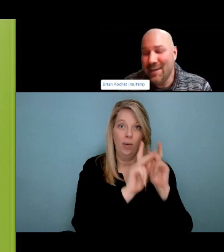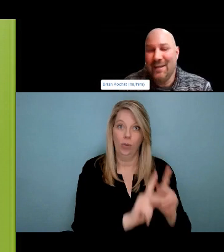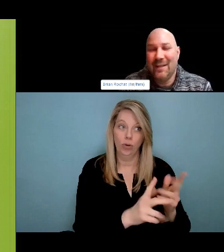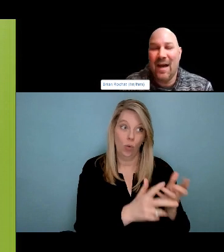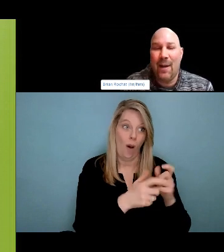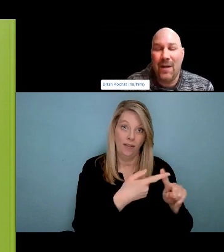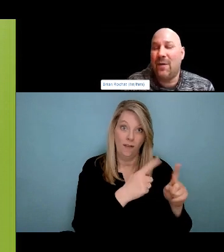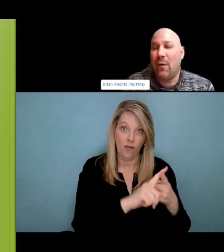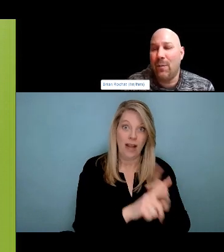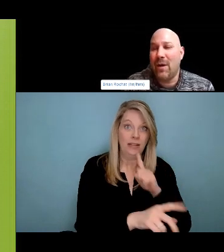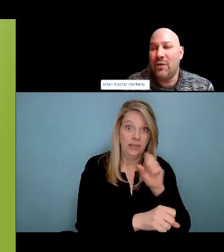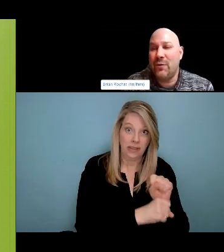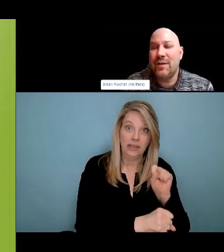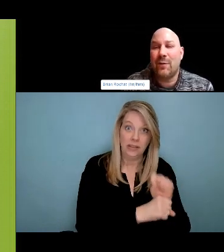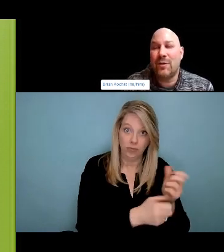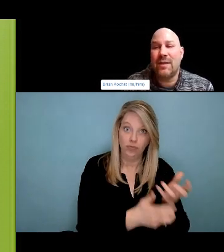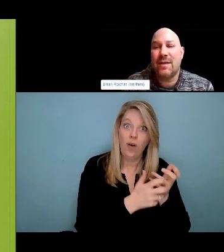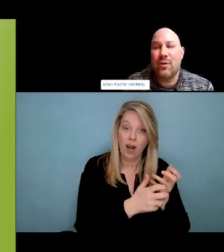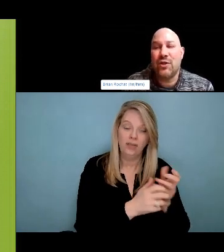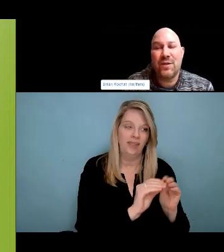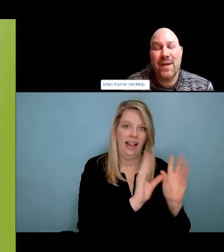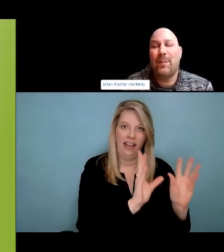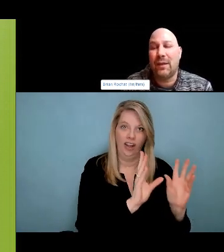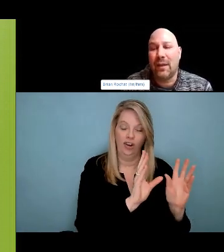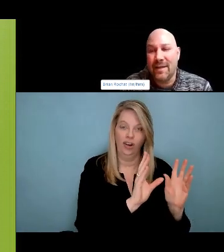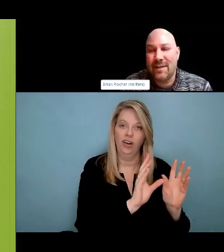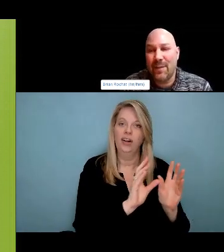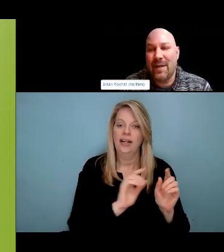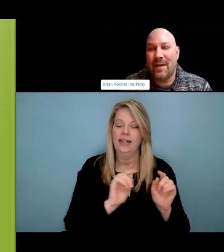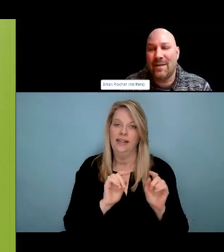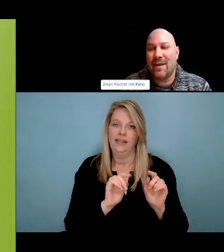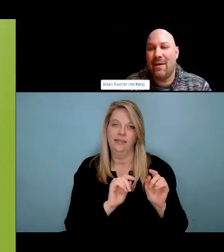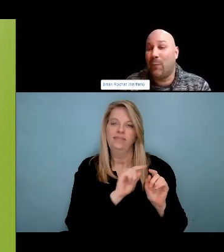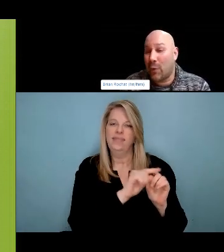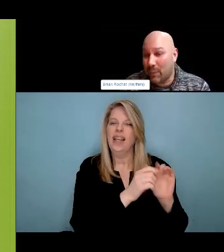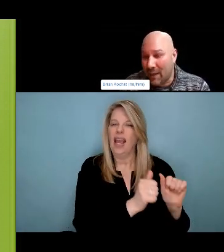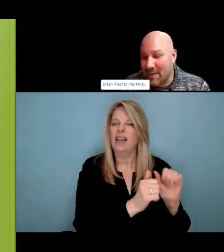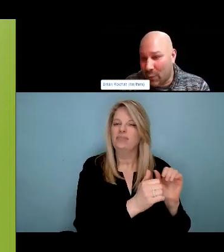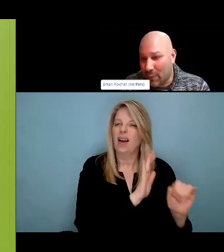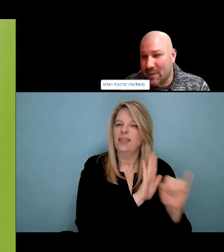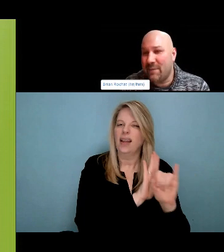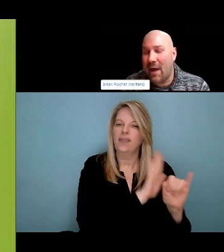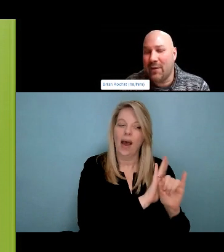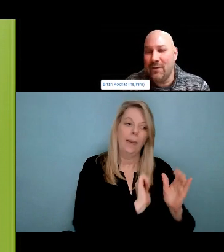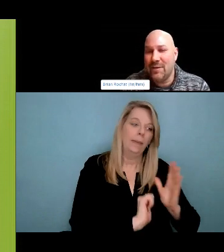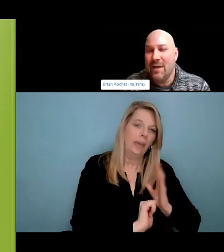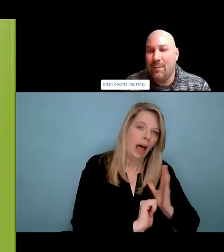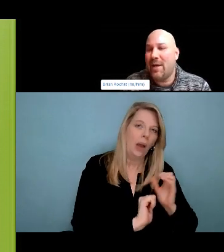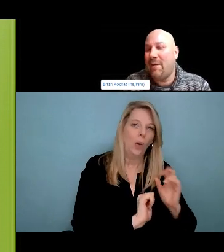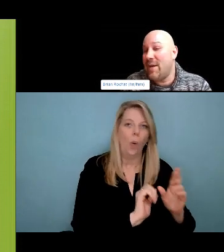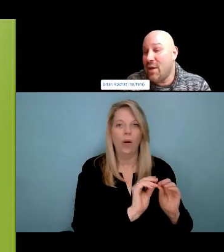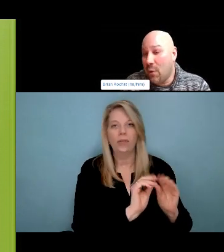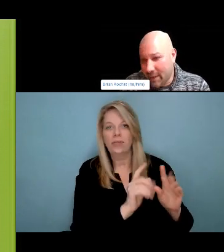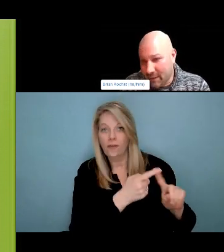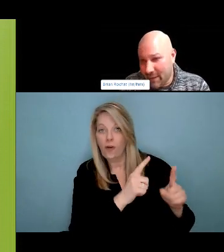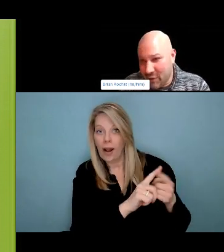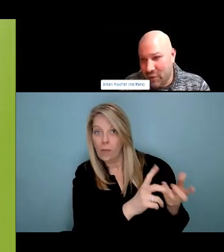policy decisions that affect them. And what that, looks like folks is the principle of nothing about us without us. And, some folks might be familiar with this